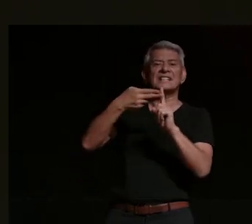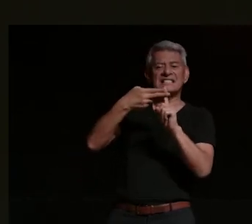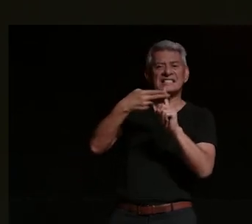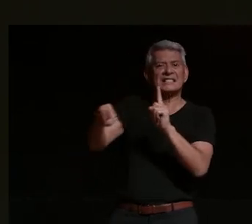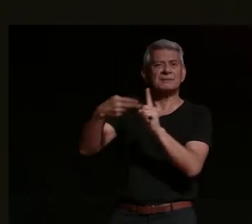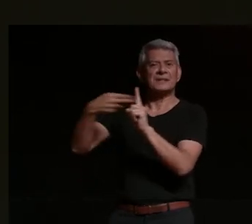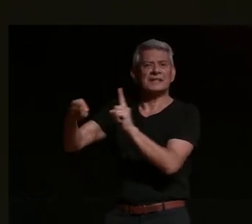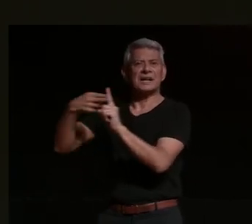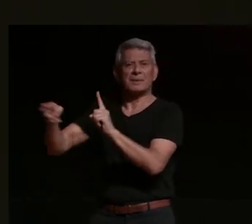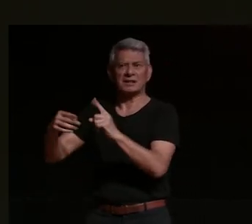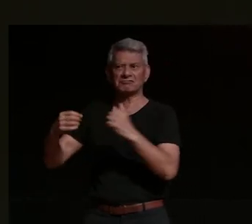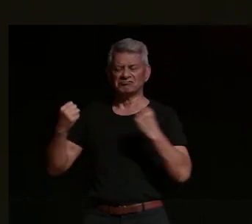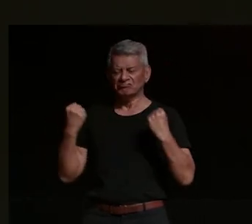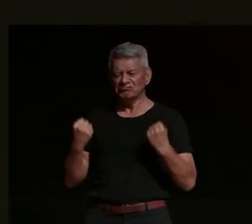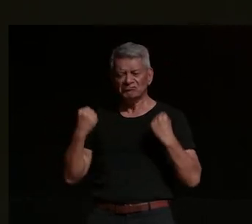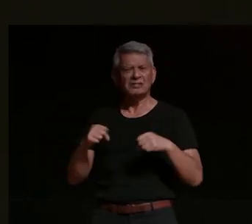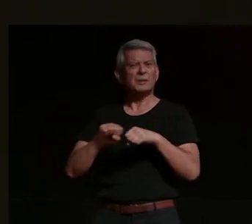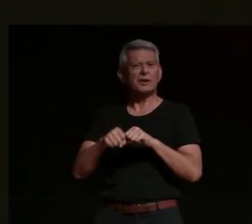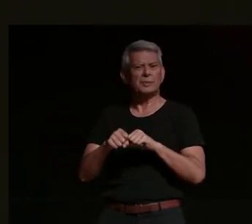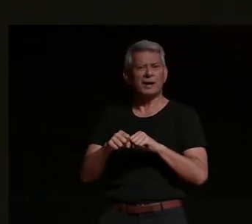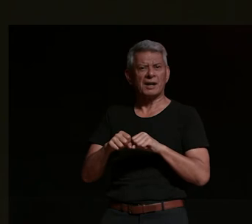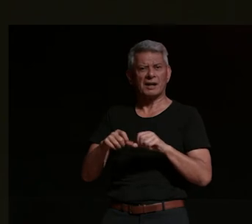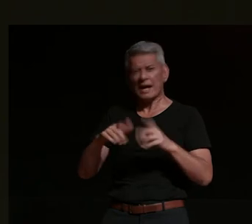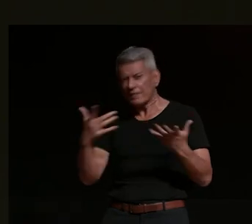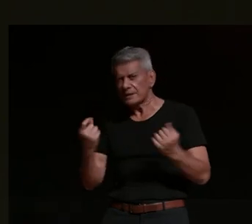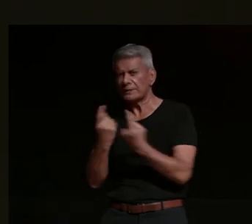motorcycles and you know you can't talk about stuff you know so we'd go on these rides and